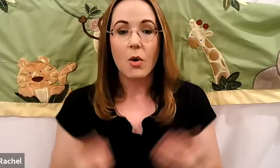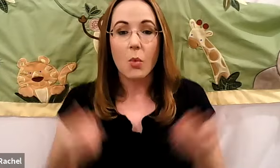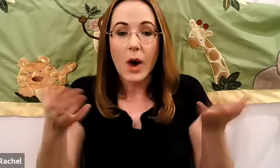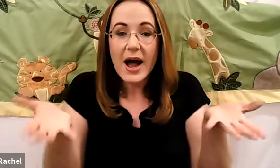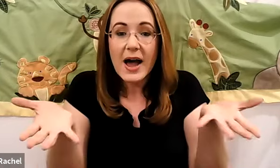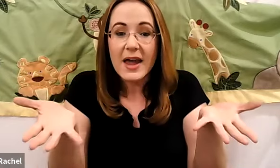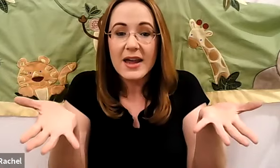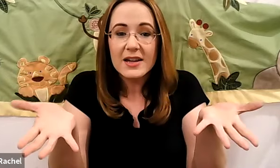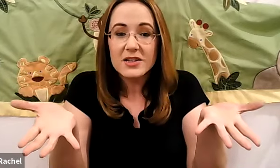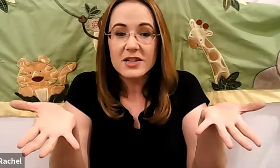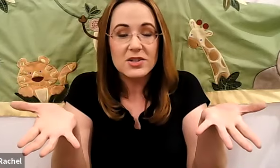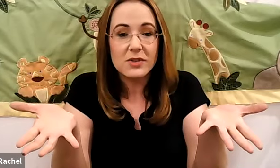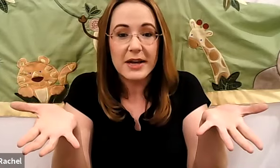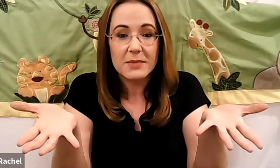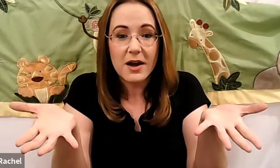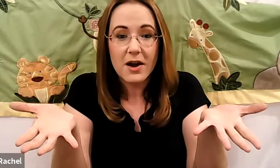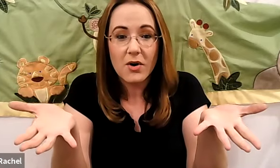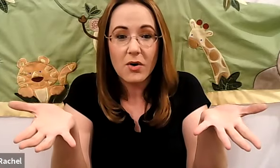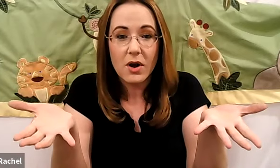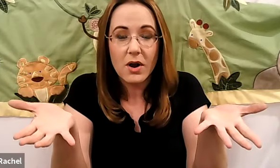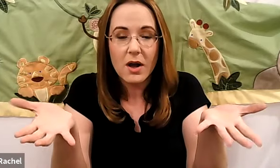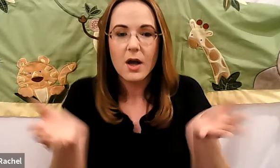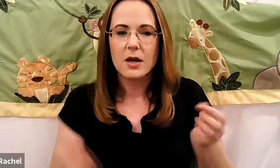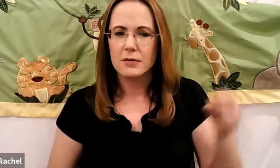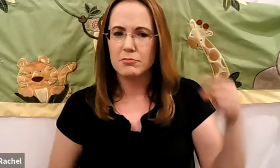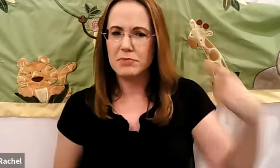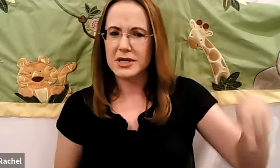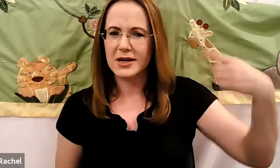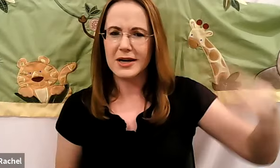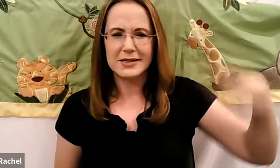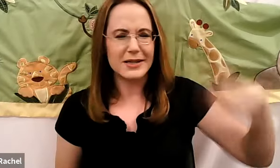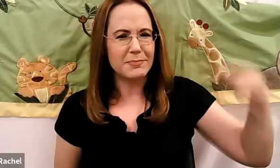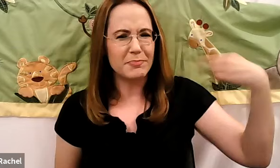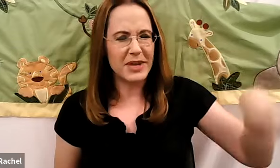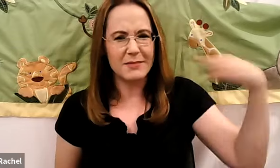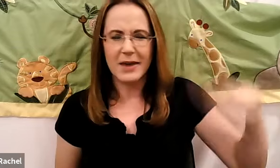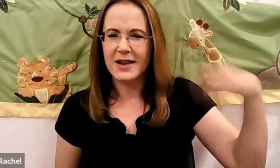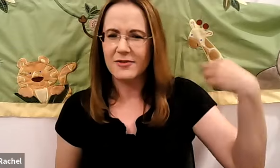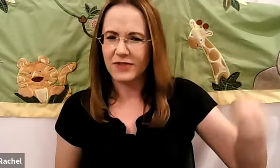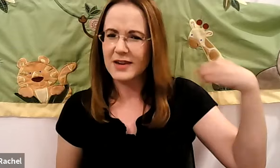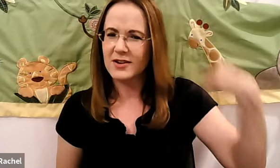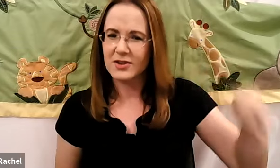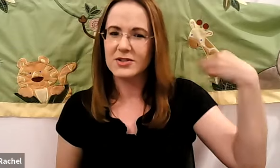Rachel: Why did you let him go. Rachel: Because he fit my fingers.